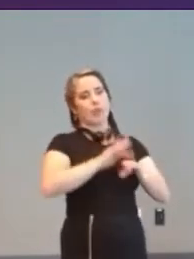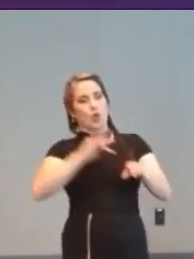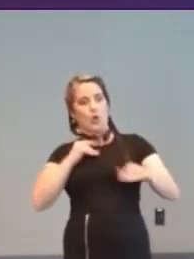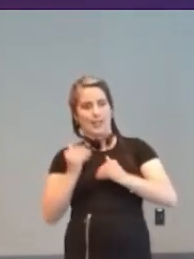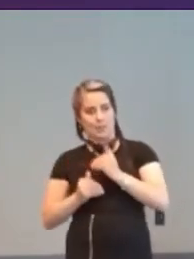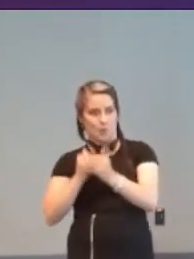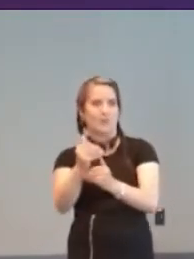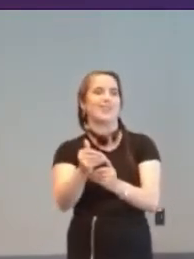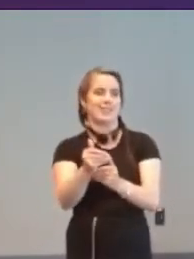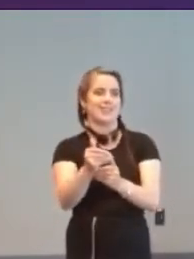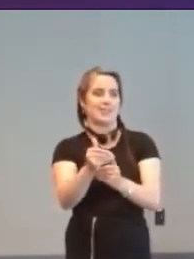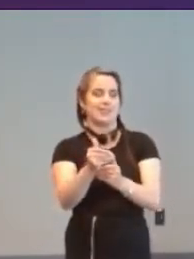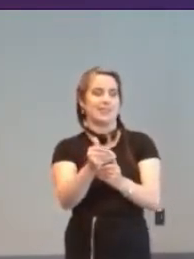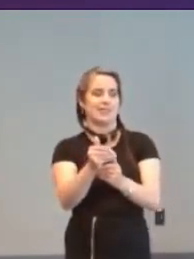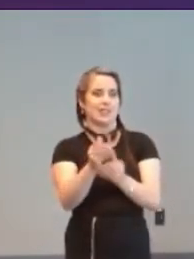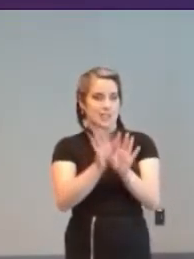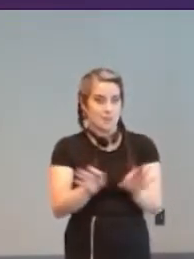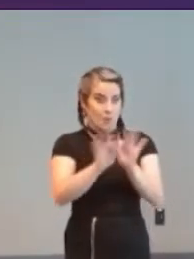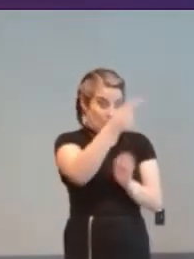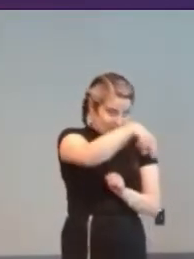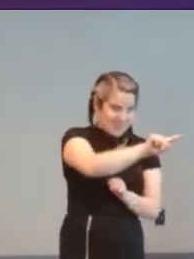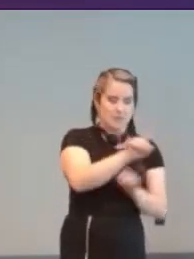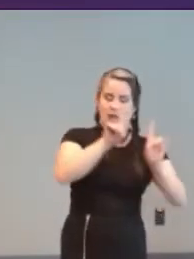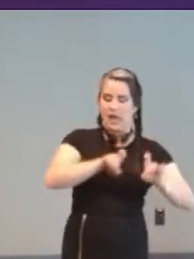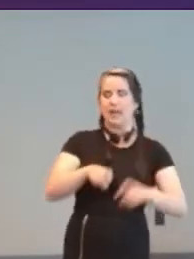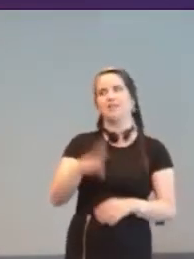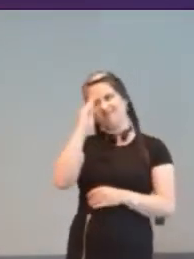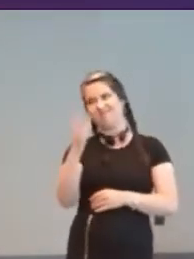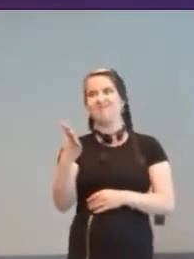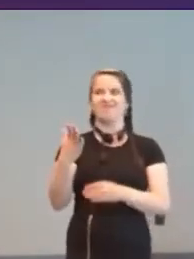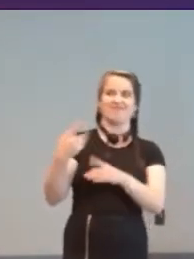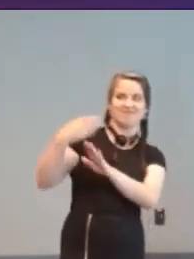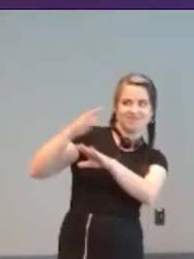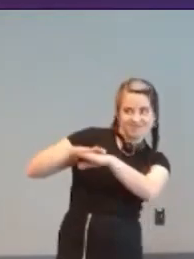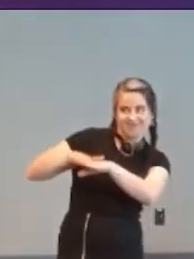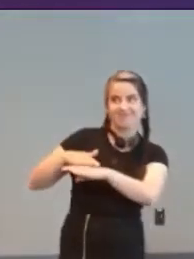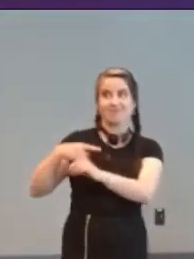for them to be testing it and telling you this isn't really working or this could be better in